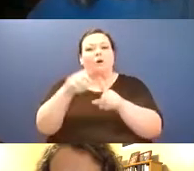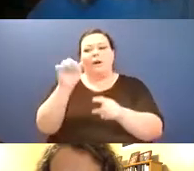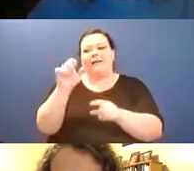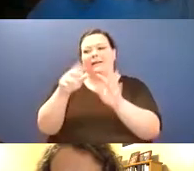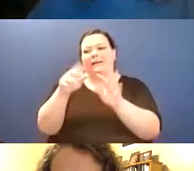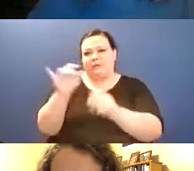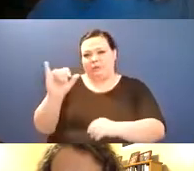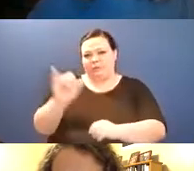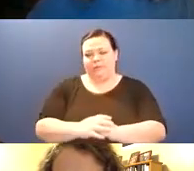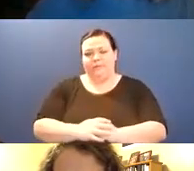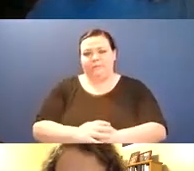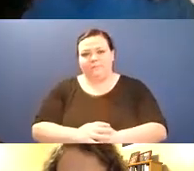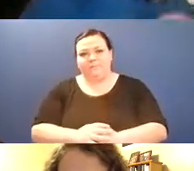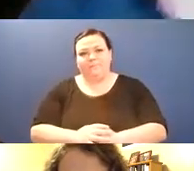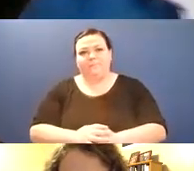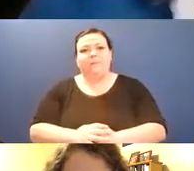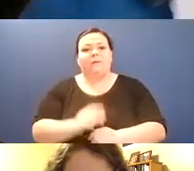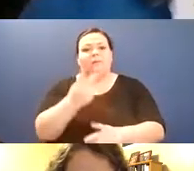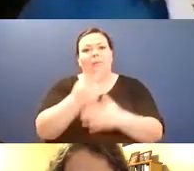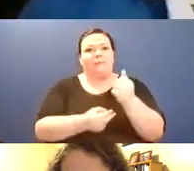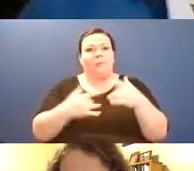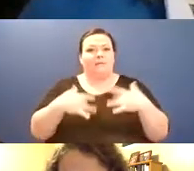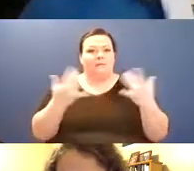We're providing captioning for our zoom readings and workshops and we're also